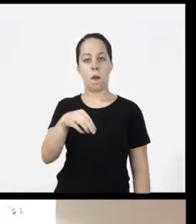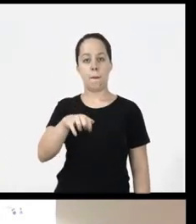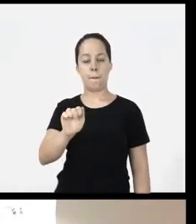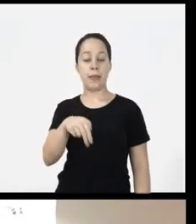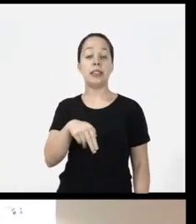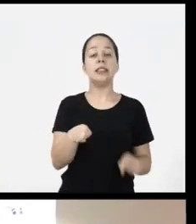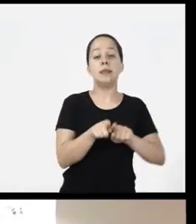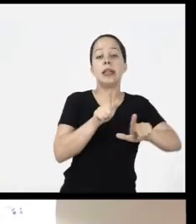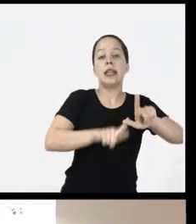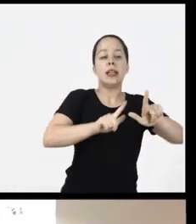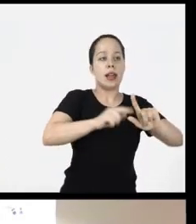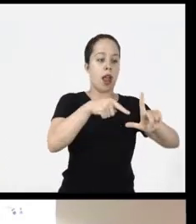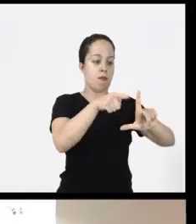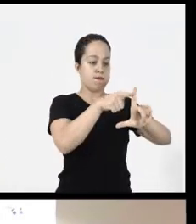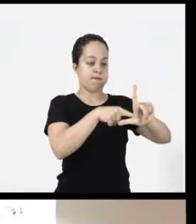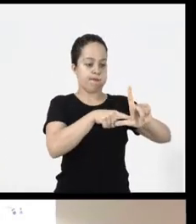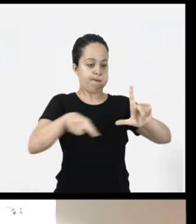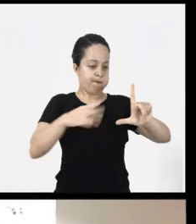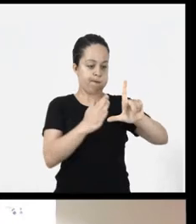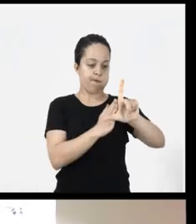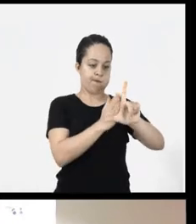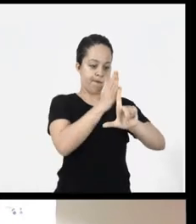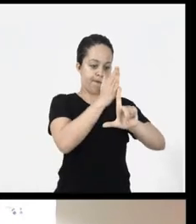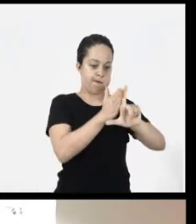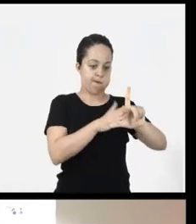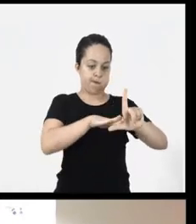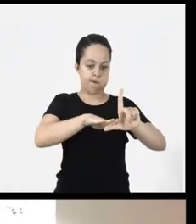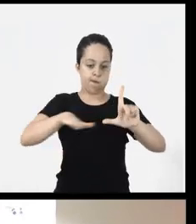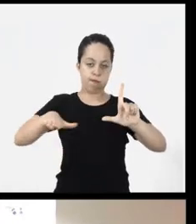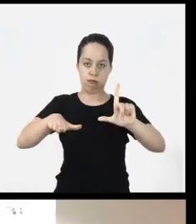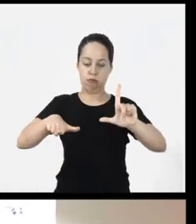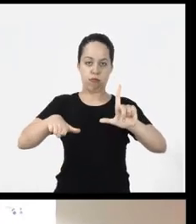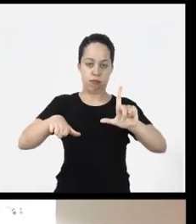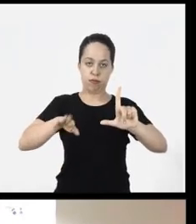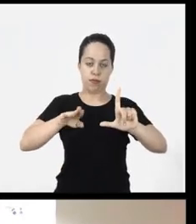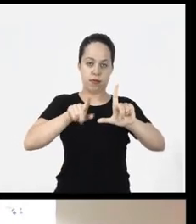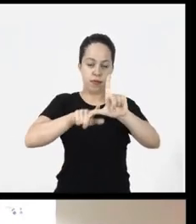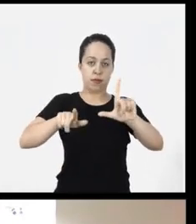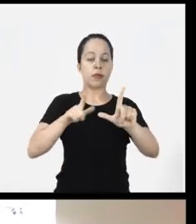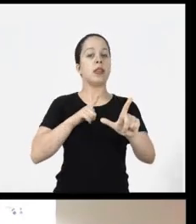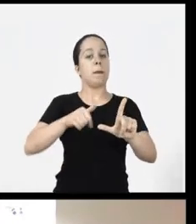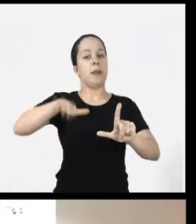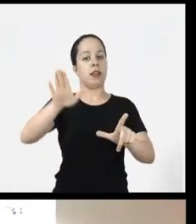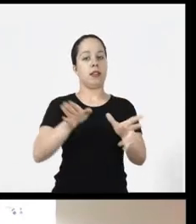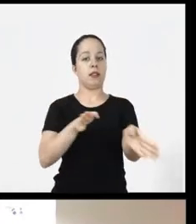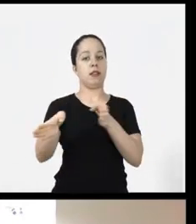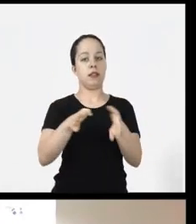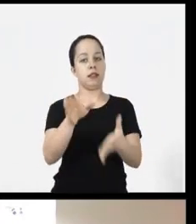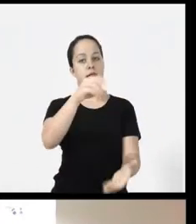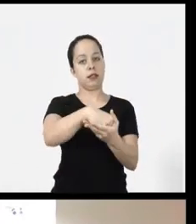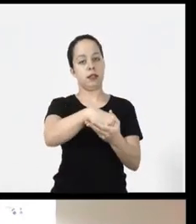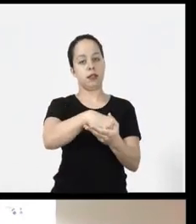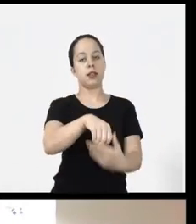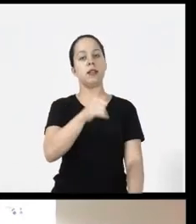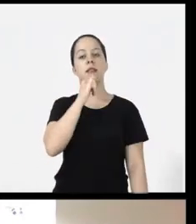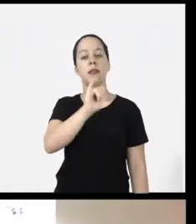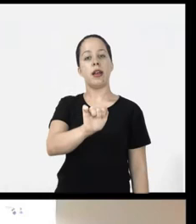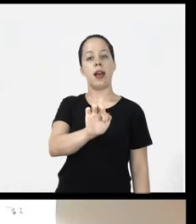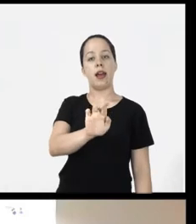use a lot and the sans serif fonts Which are cleaner, straighter and more accessible fonts is not with